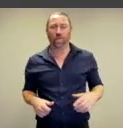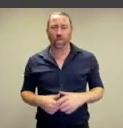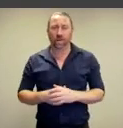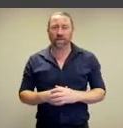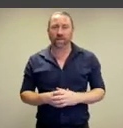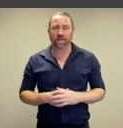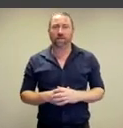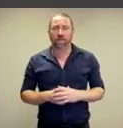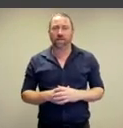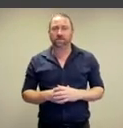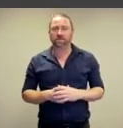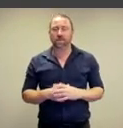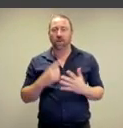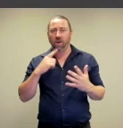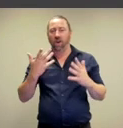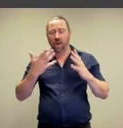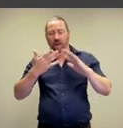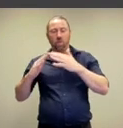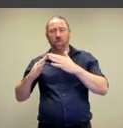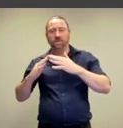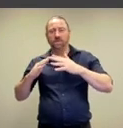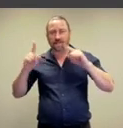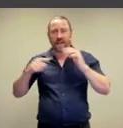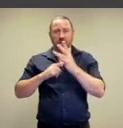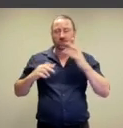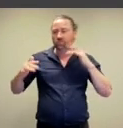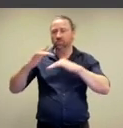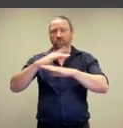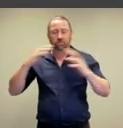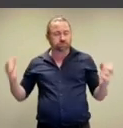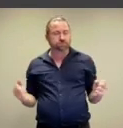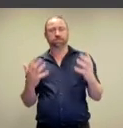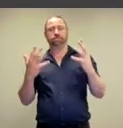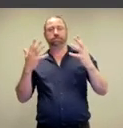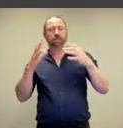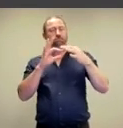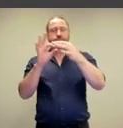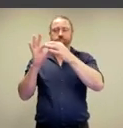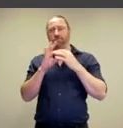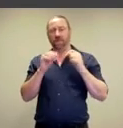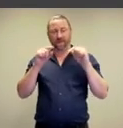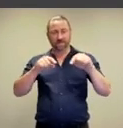unmissable and as generating kind of